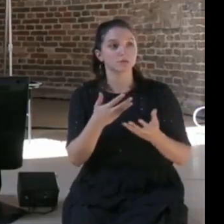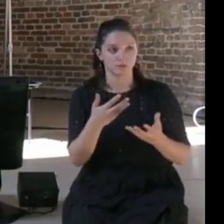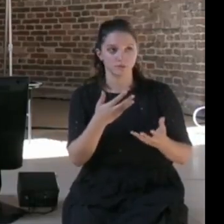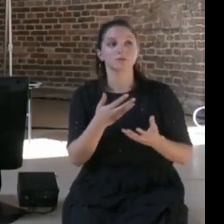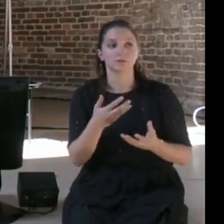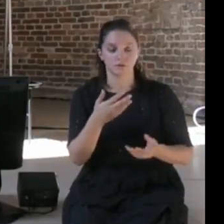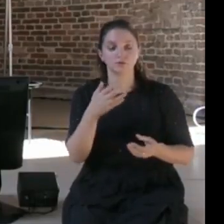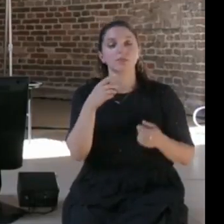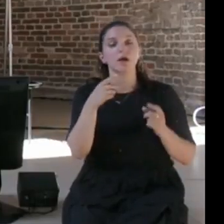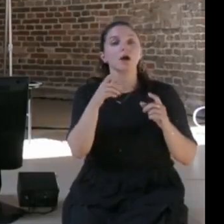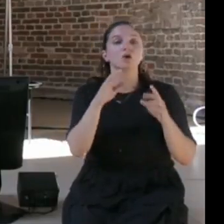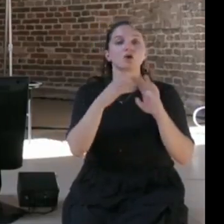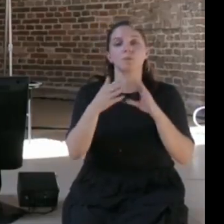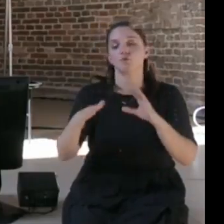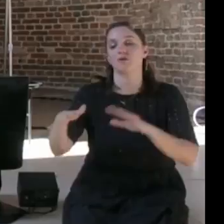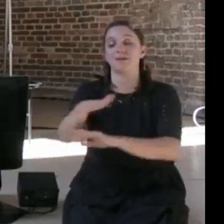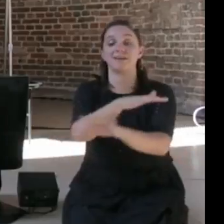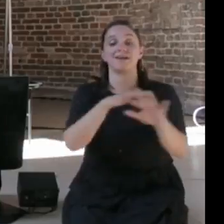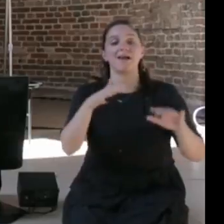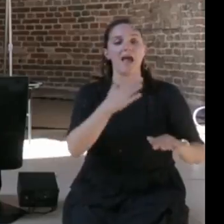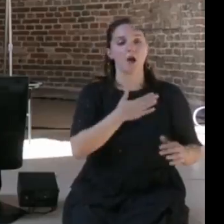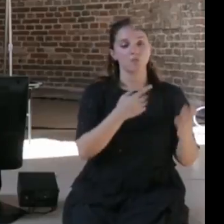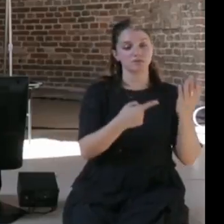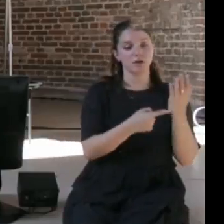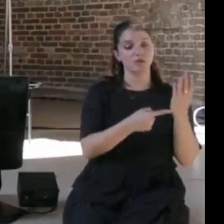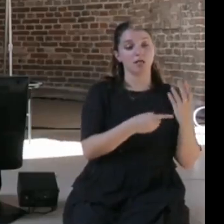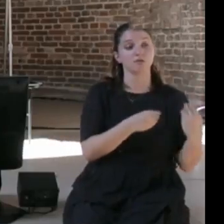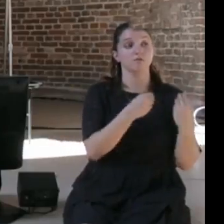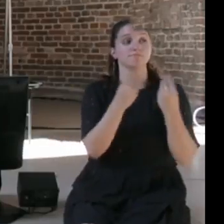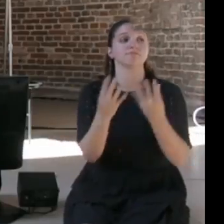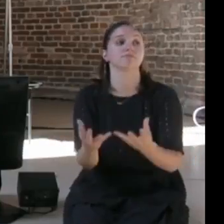that technology enables and what that does for humans, and I think now we're getting